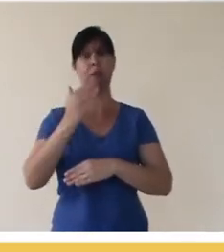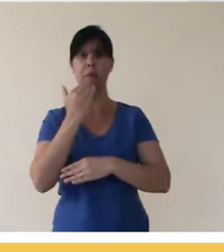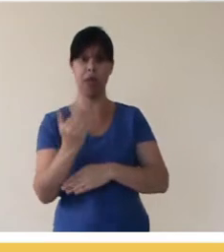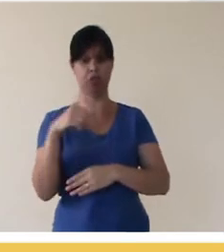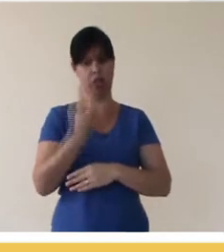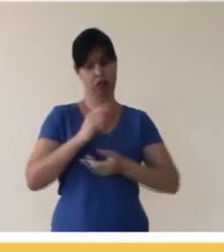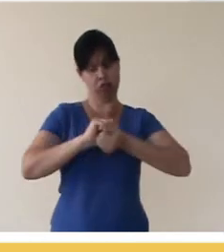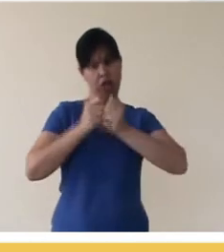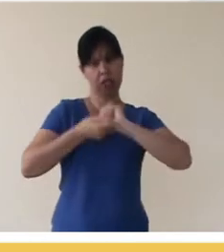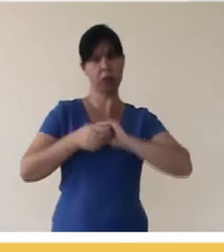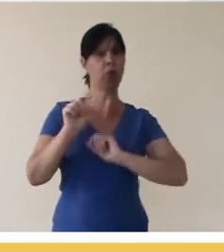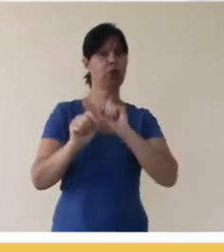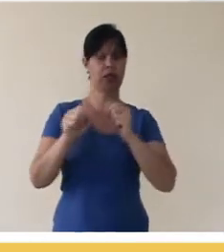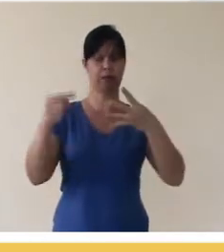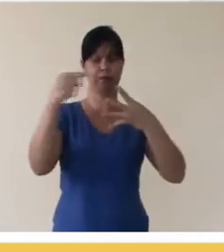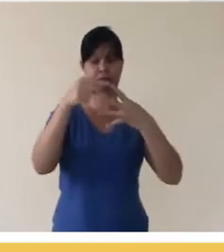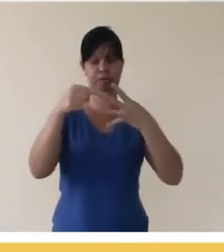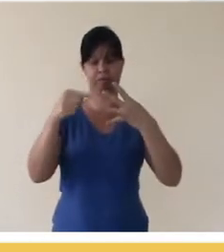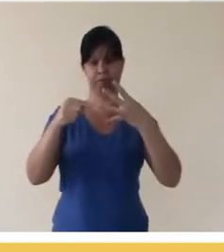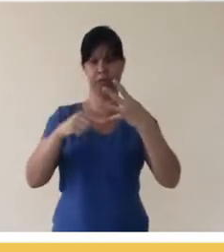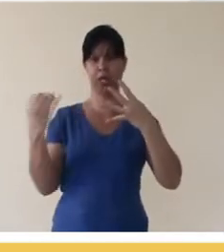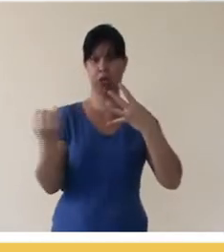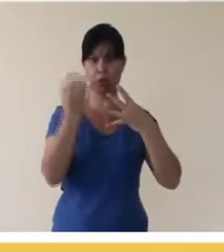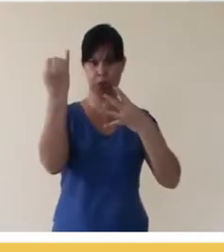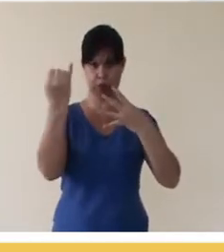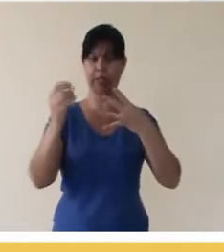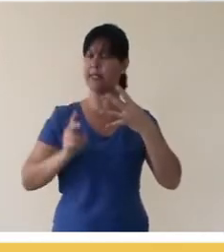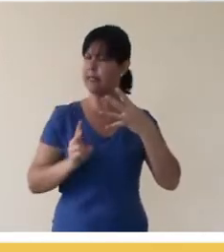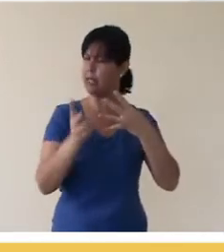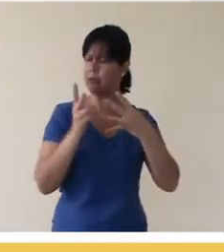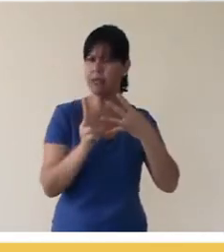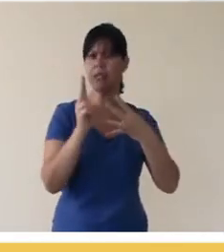Creative Commons does, and we adapted it a little here, is that we put